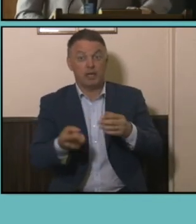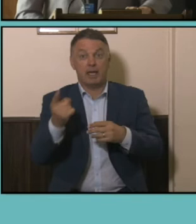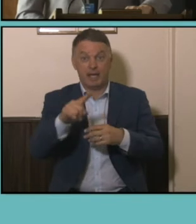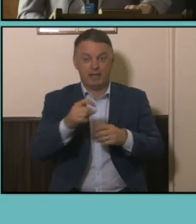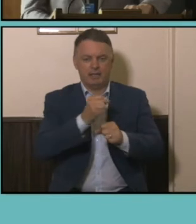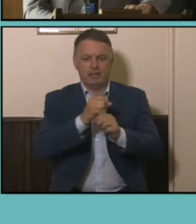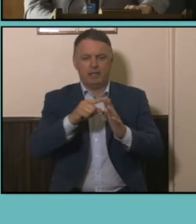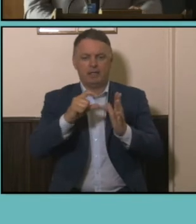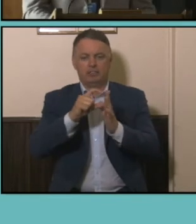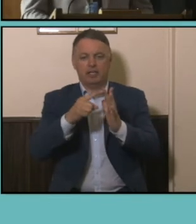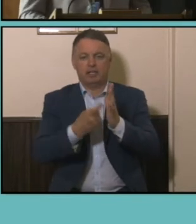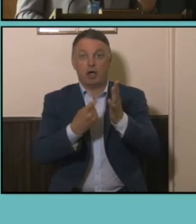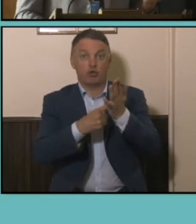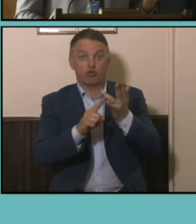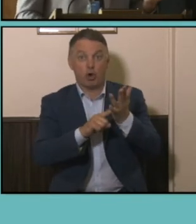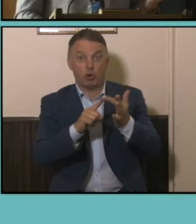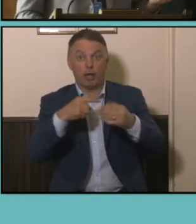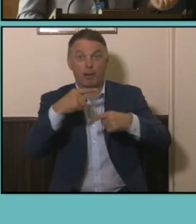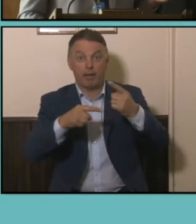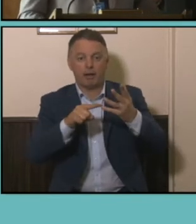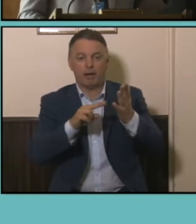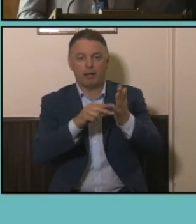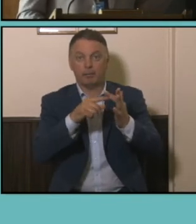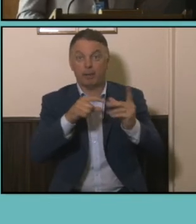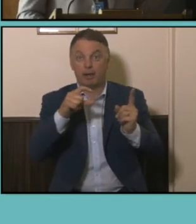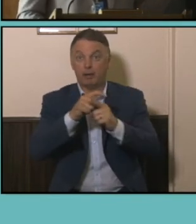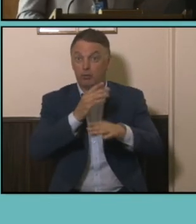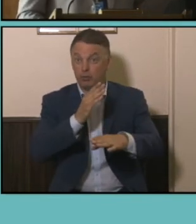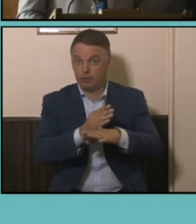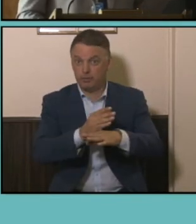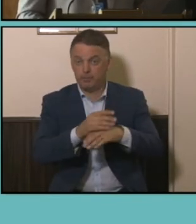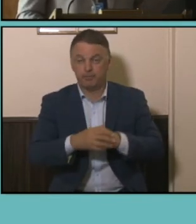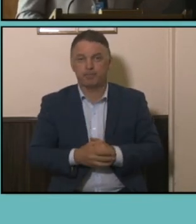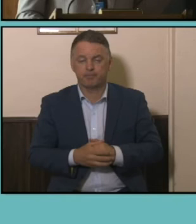unpaid work. So it's also possible from the Census Data to cross classify the